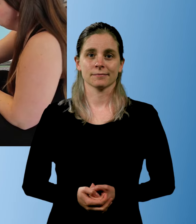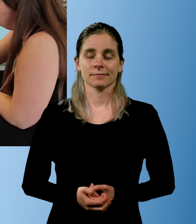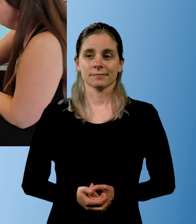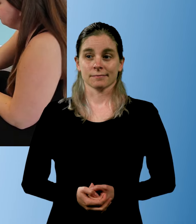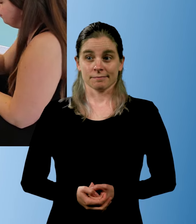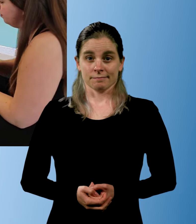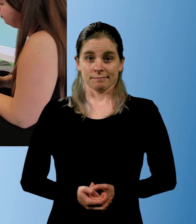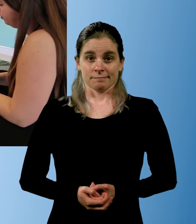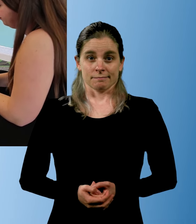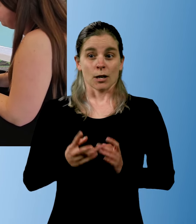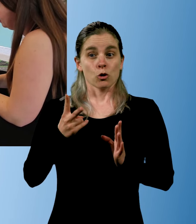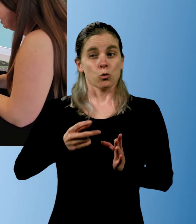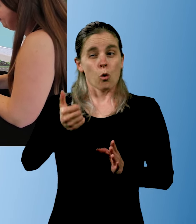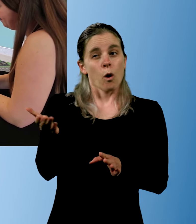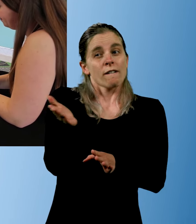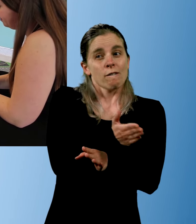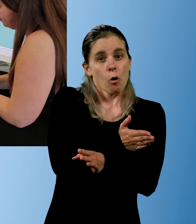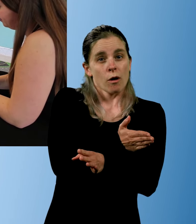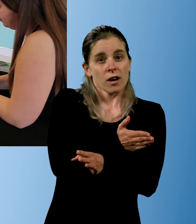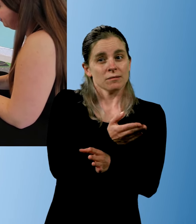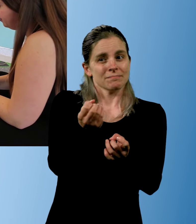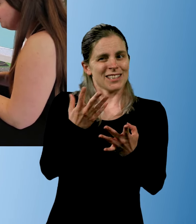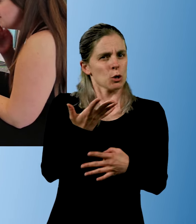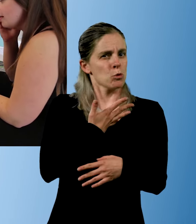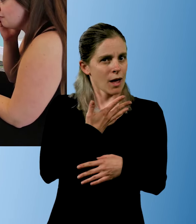Two years in advance might sound long.